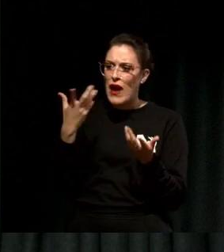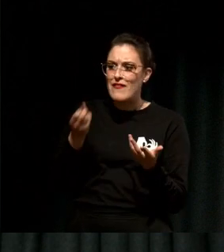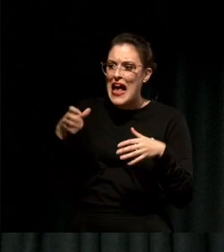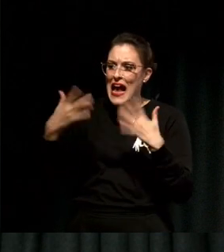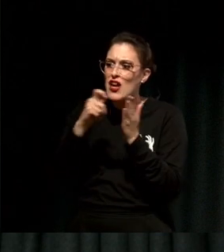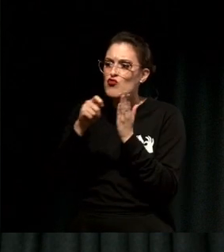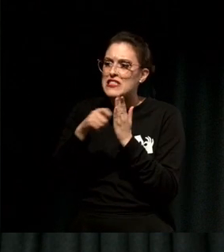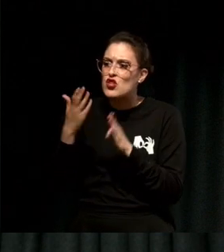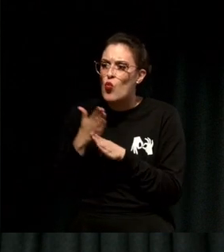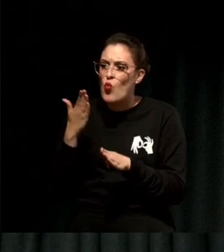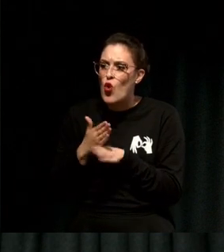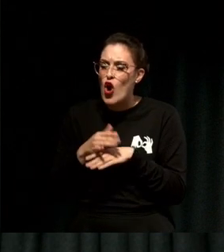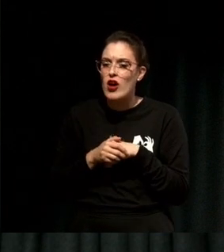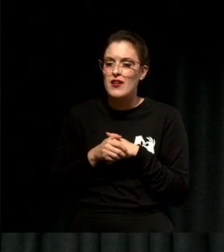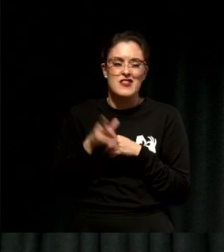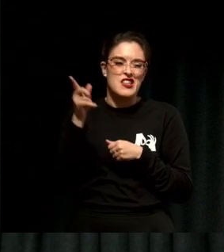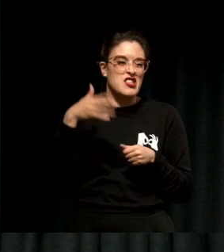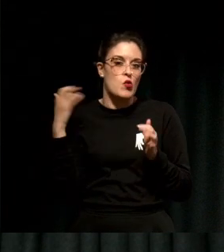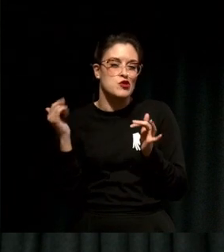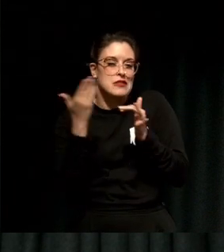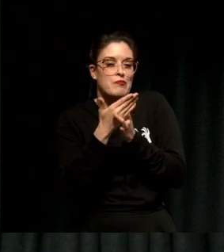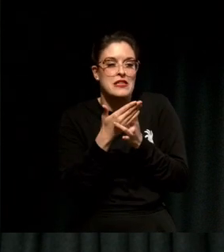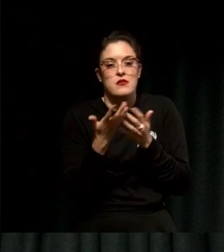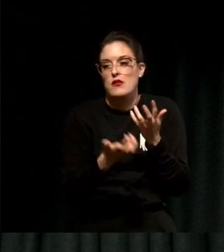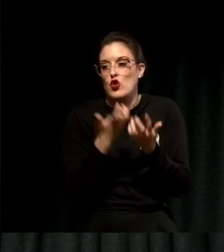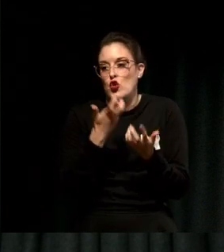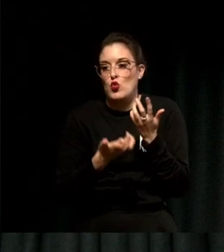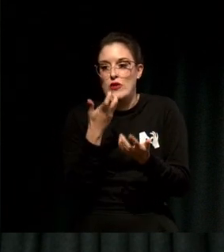And she didn't want to put in like a uni essay or something, and she had one story that she'd